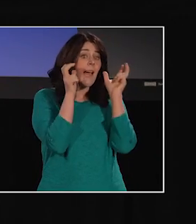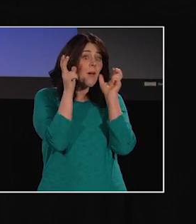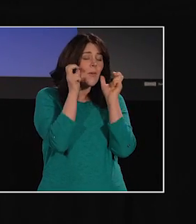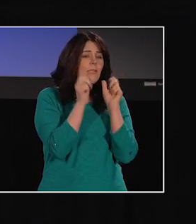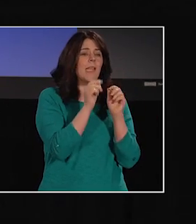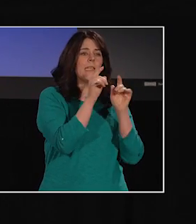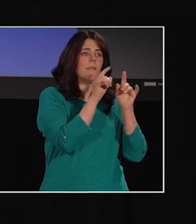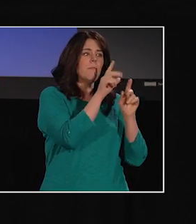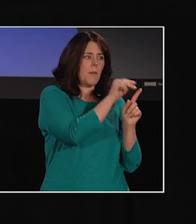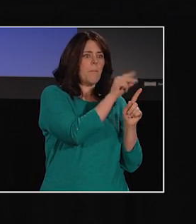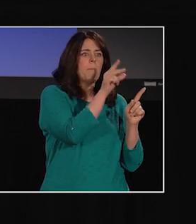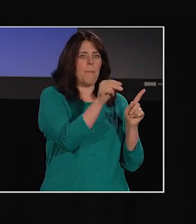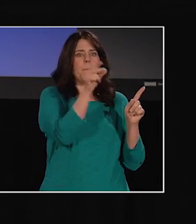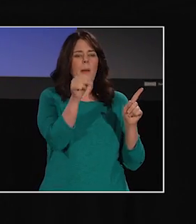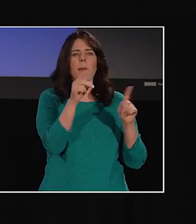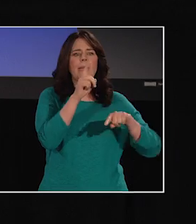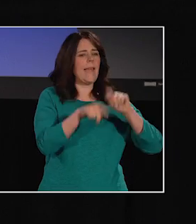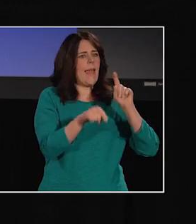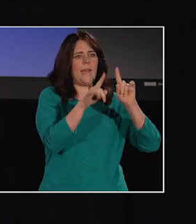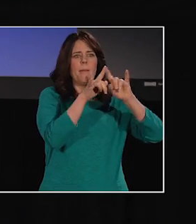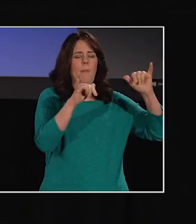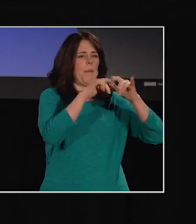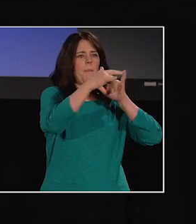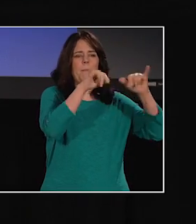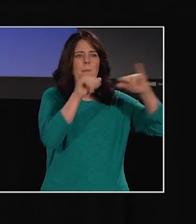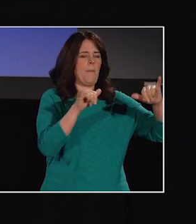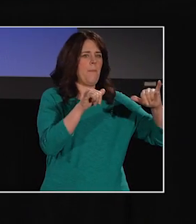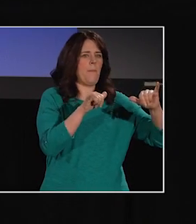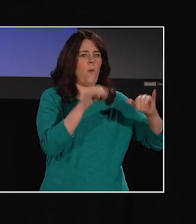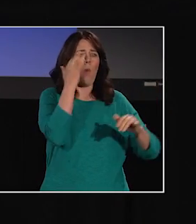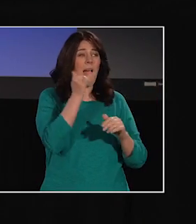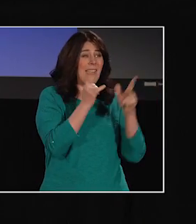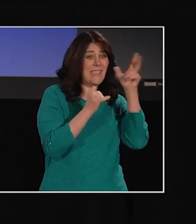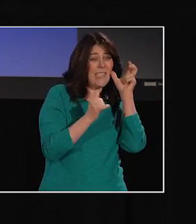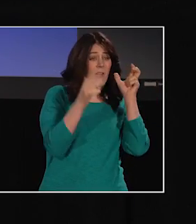because it is difficult for a person to hear two sounds at the same time.